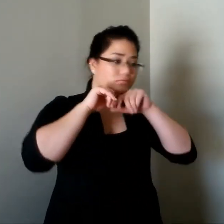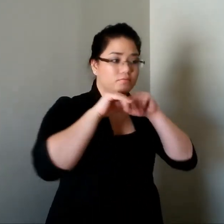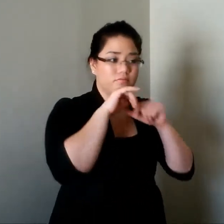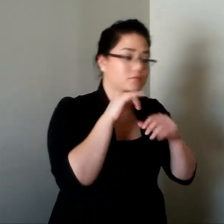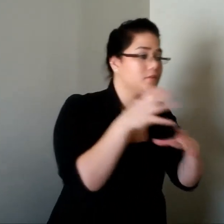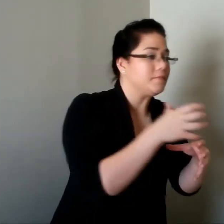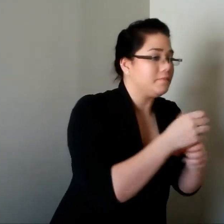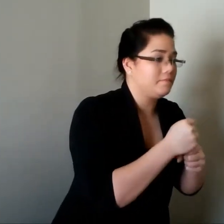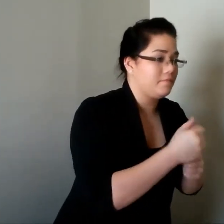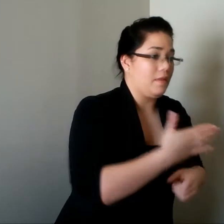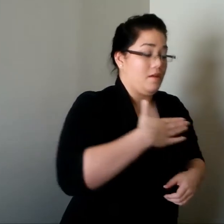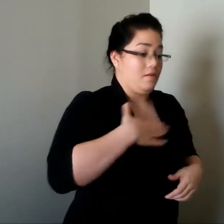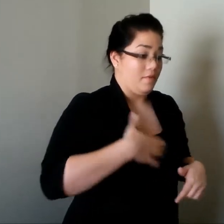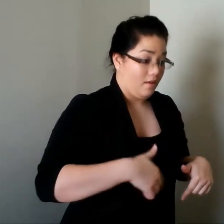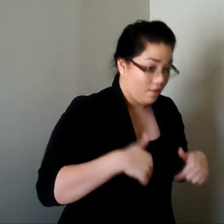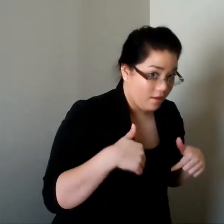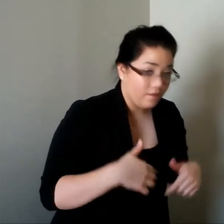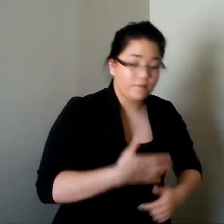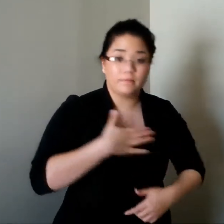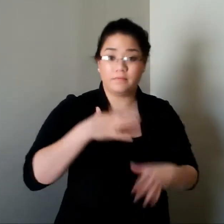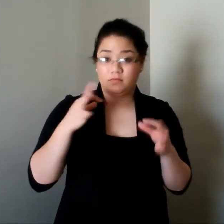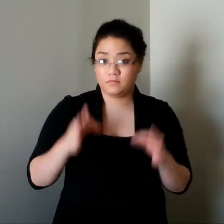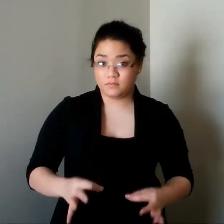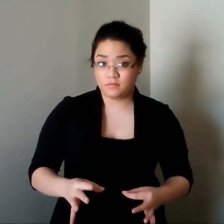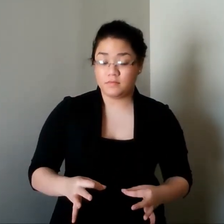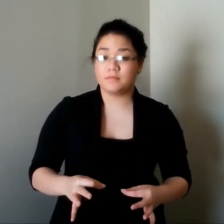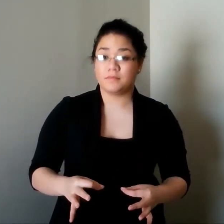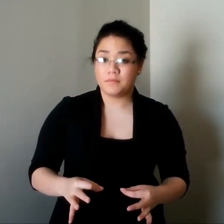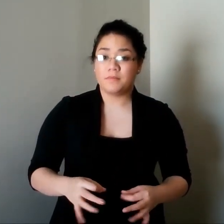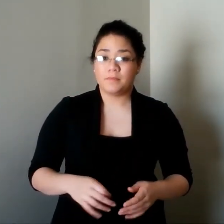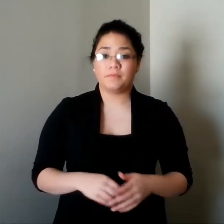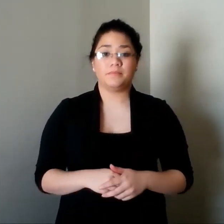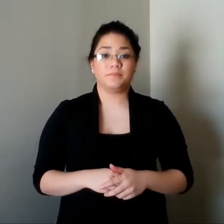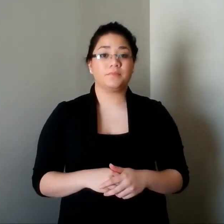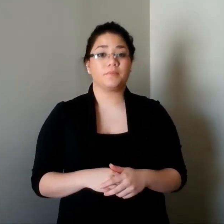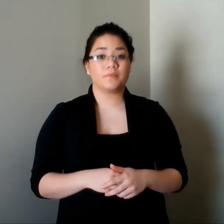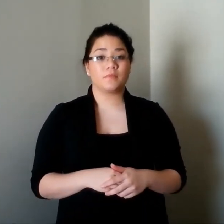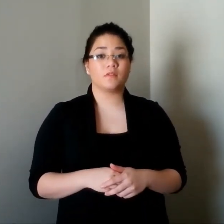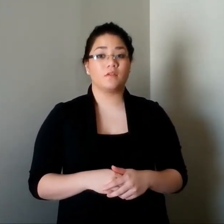wanted in life, simply by fighting for it, and she was determined to make her own decisions